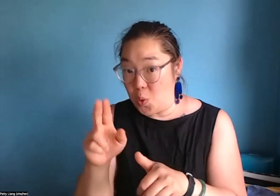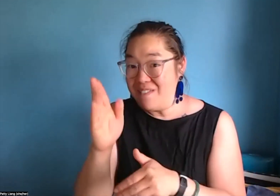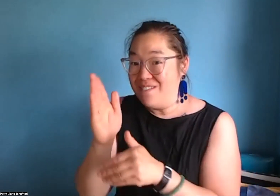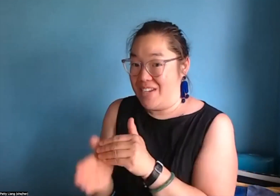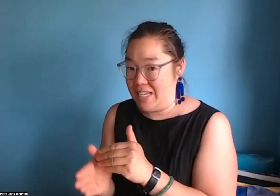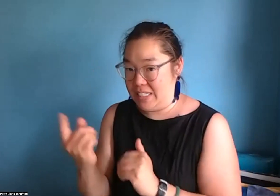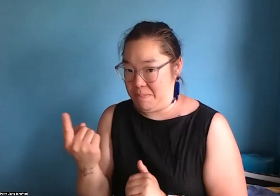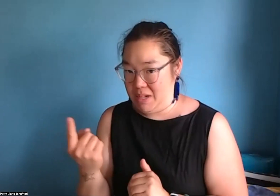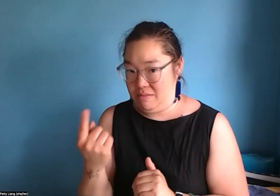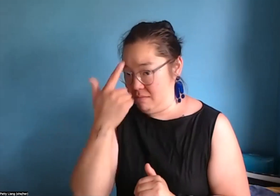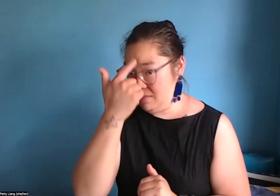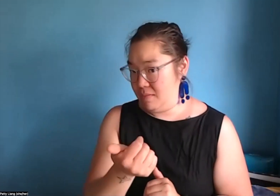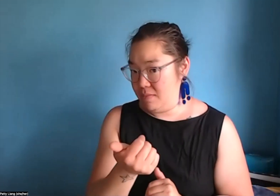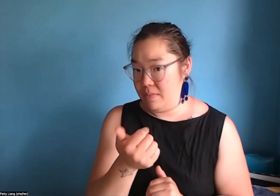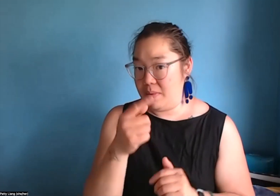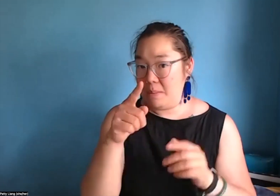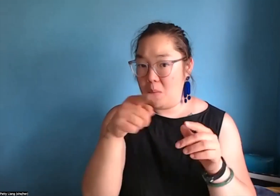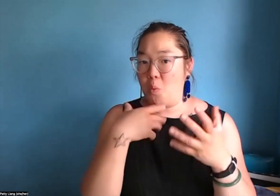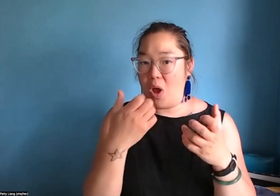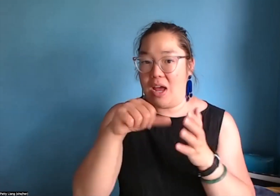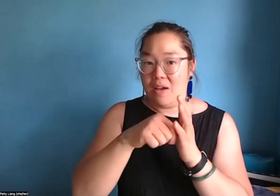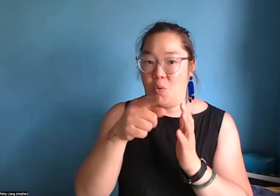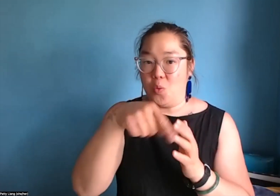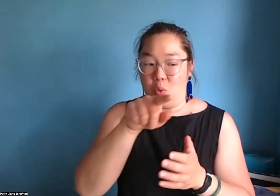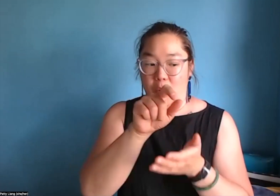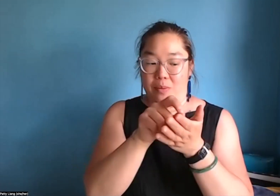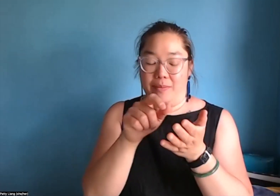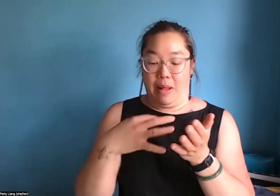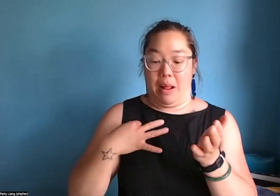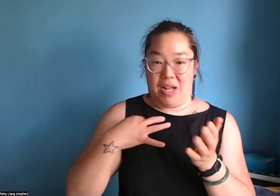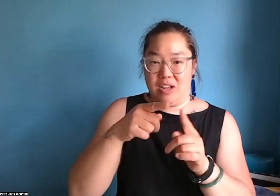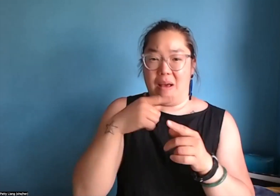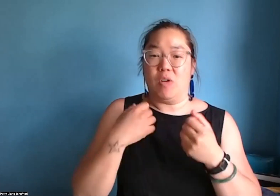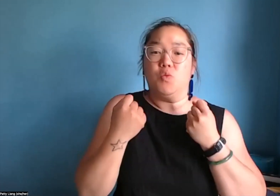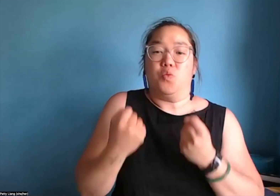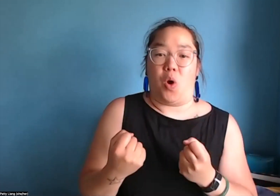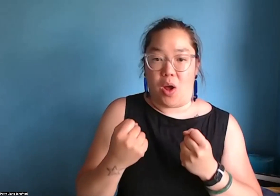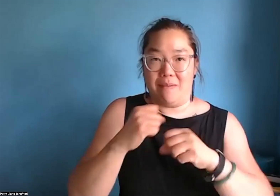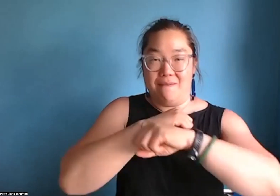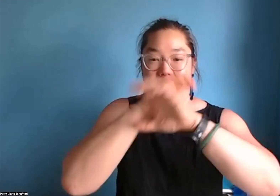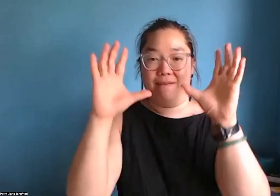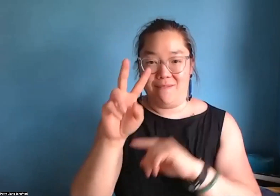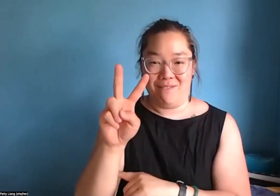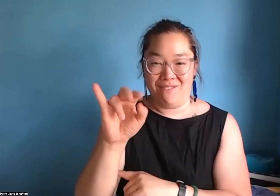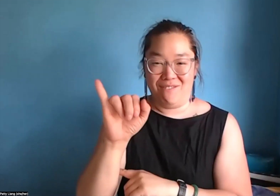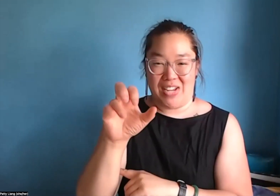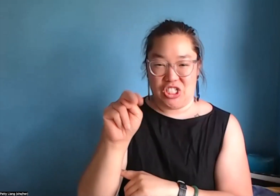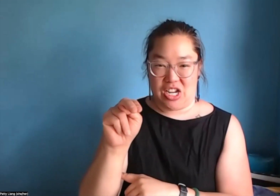So you get the grant of one thousand dollars, and it doesn't matter if you want to start a new project, if you want to finish a project that has been ongoing.